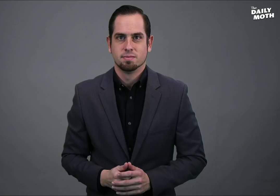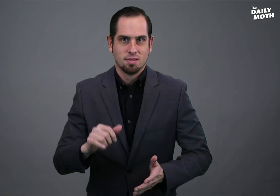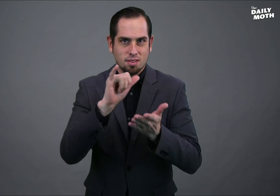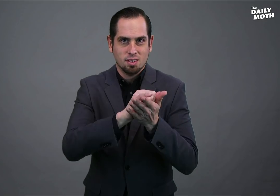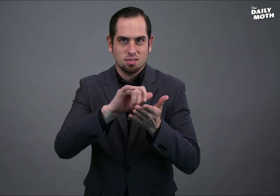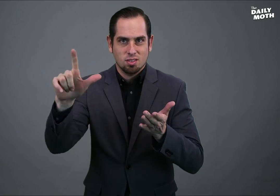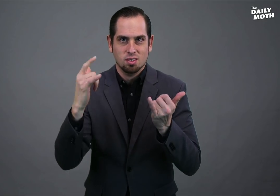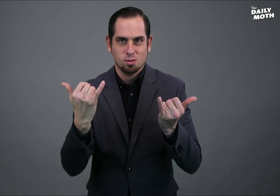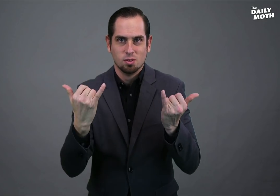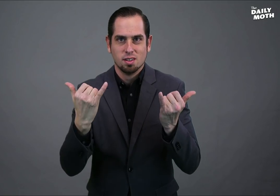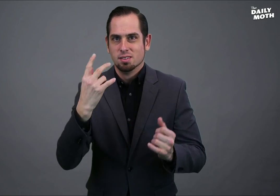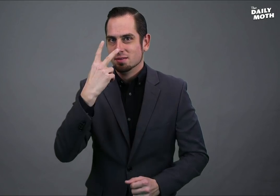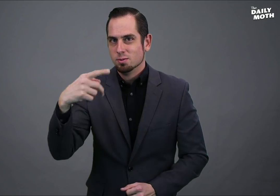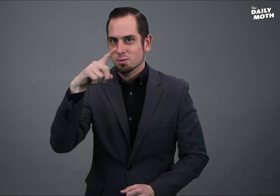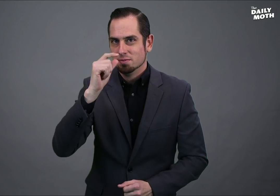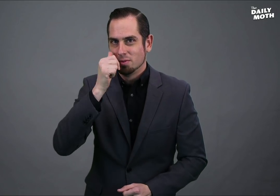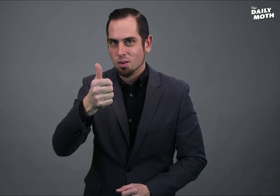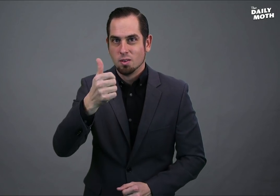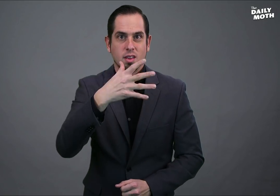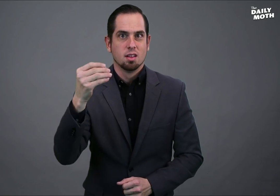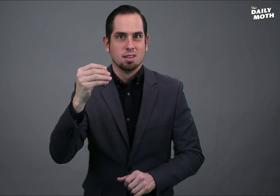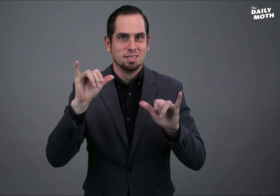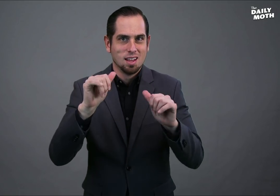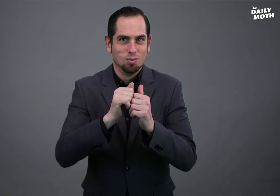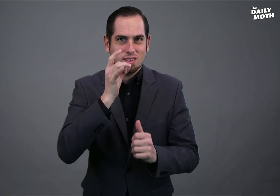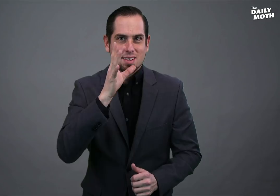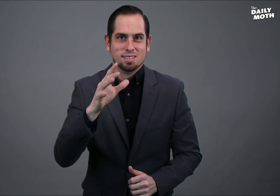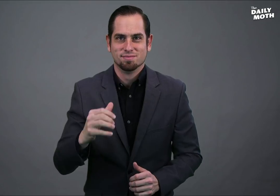That is all for today. See you tomorrow and stay with the light!